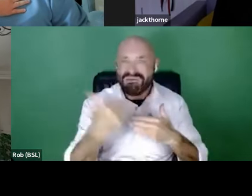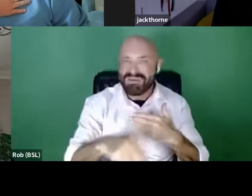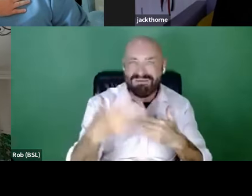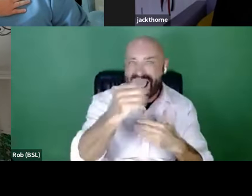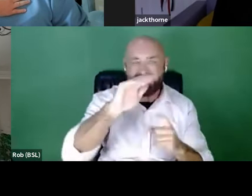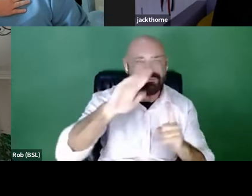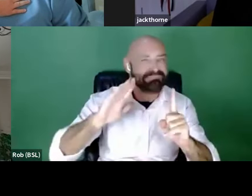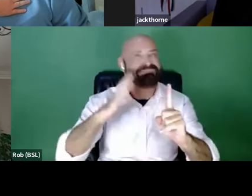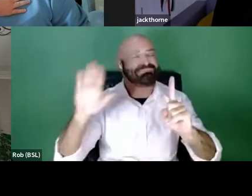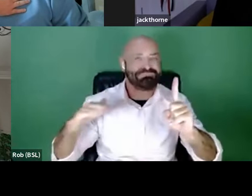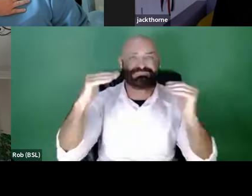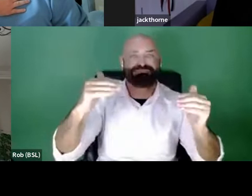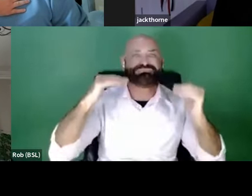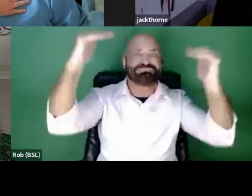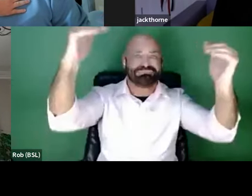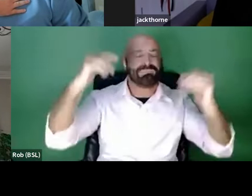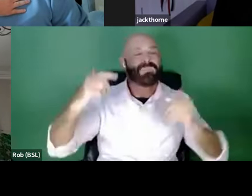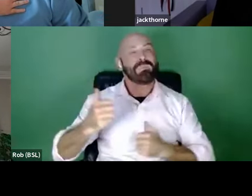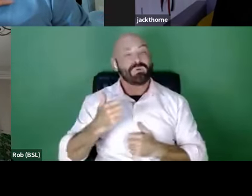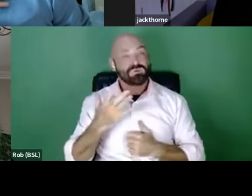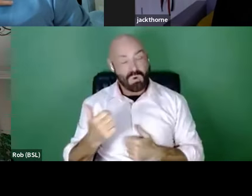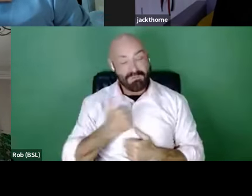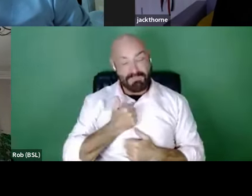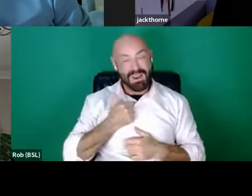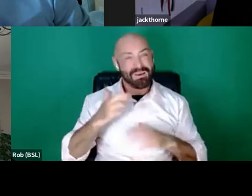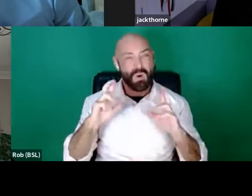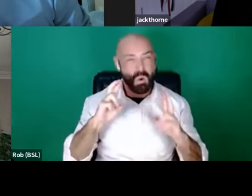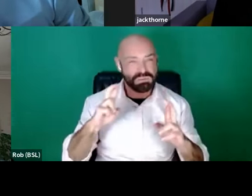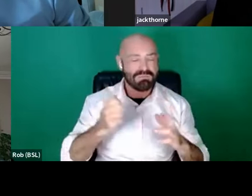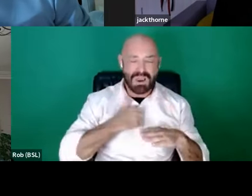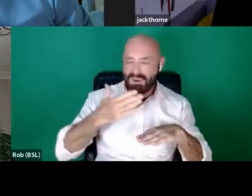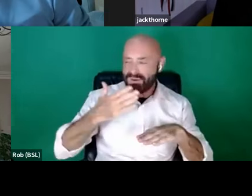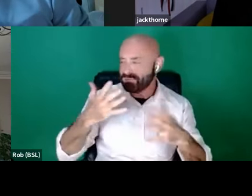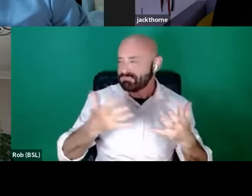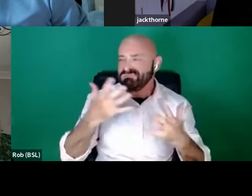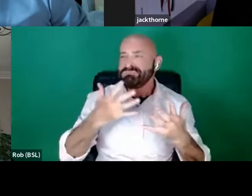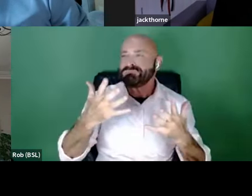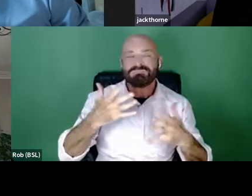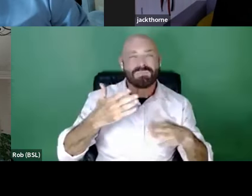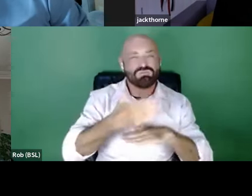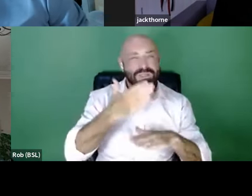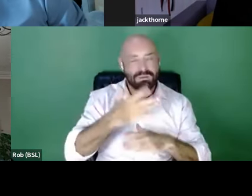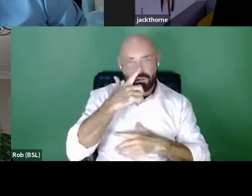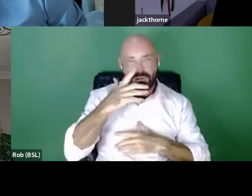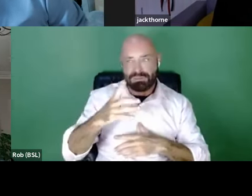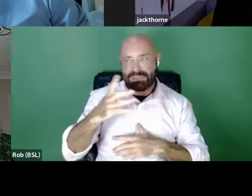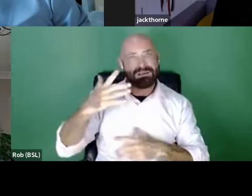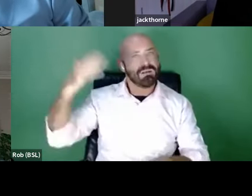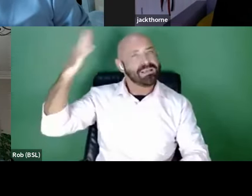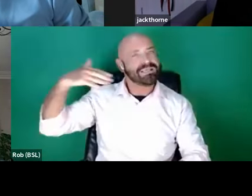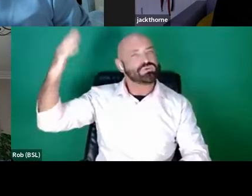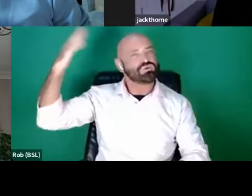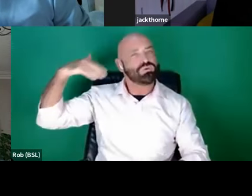in my career is that I can bring some disabled people from history to the forefront who we've